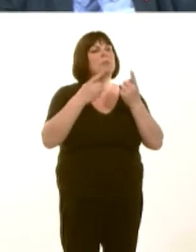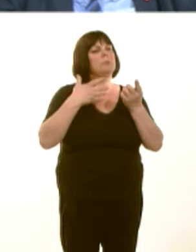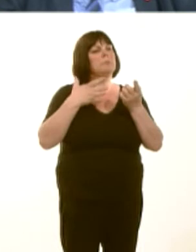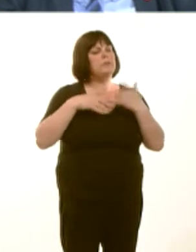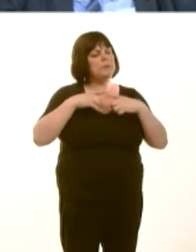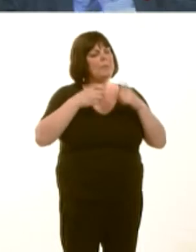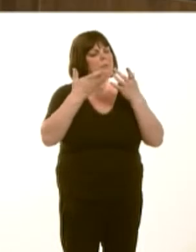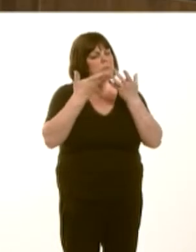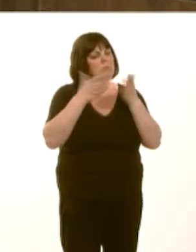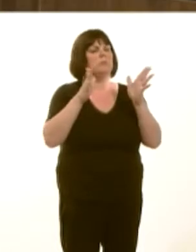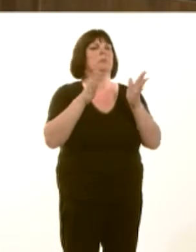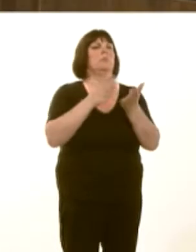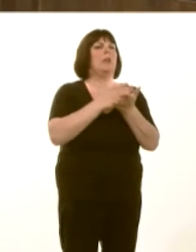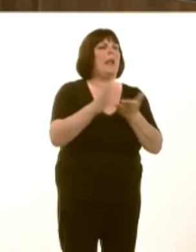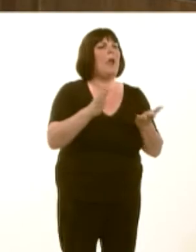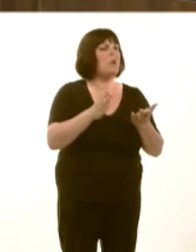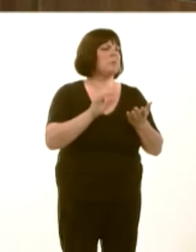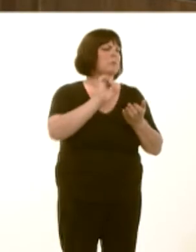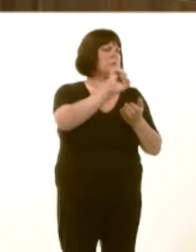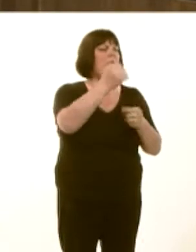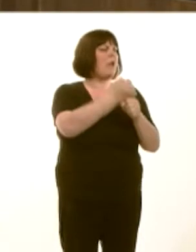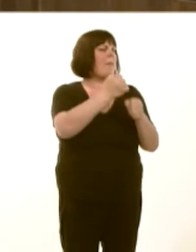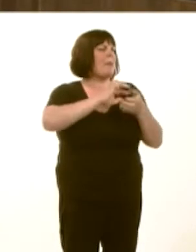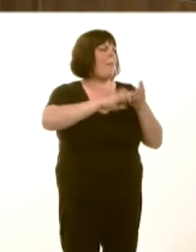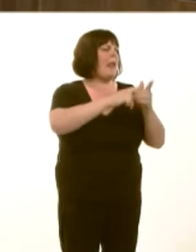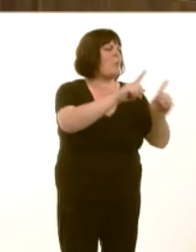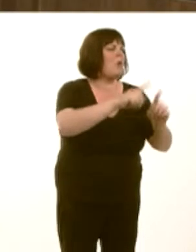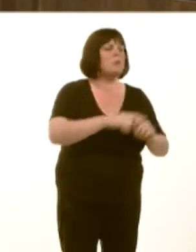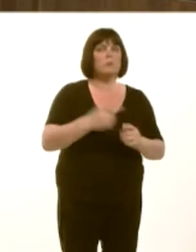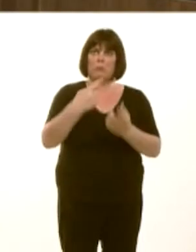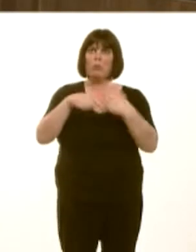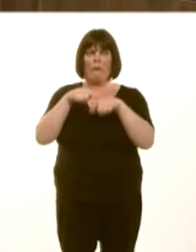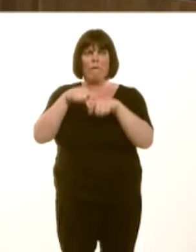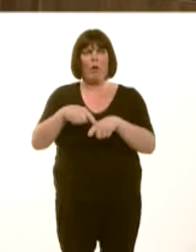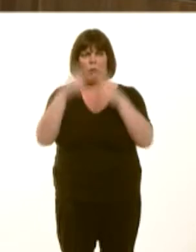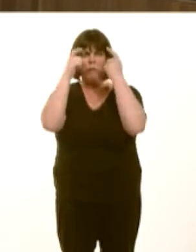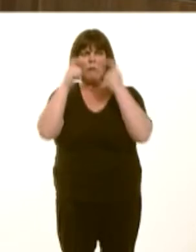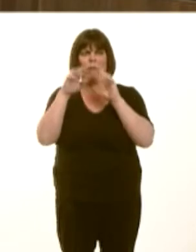OAQ(4)2225(FM) Carwyn Jones: We already ensure that by complying with the Act. Mark Isherwood: Thank you.